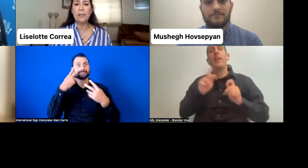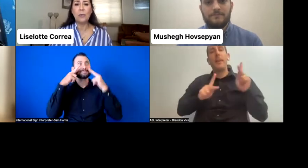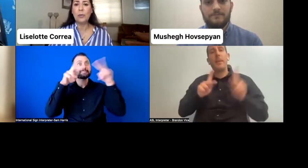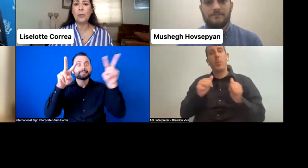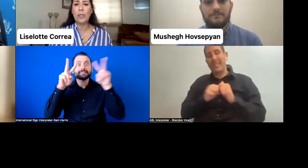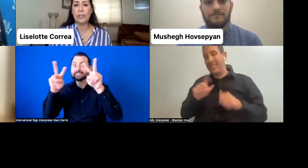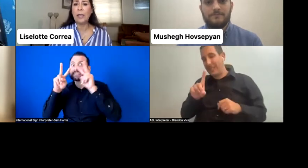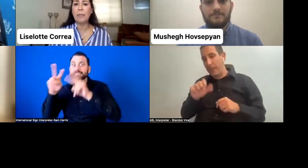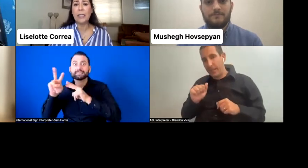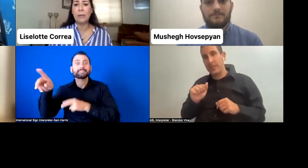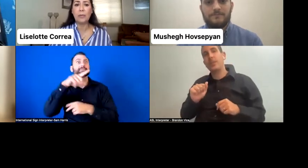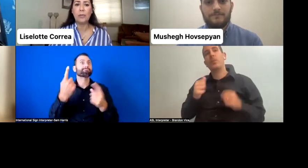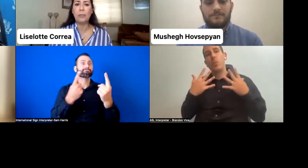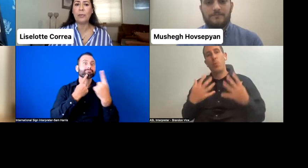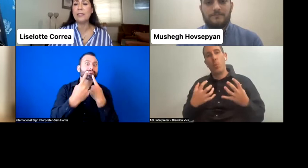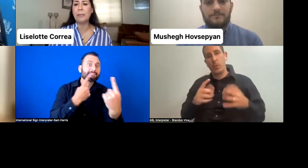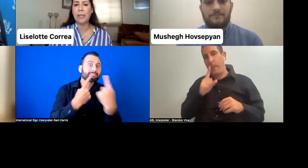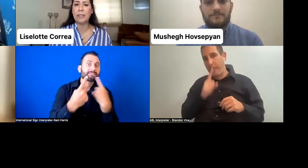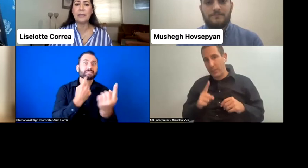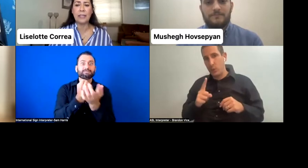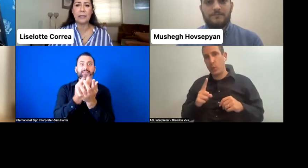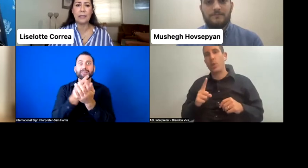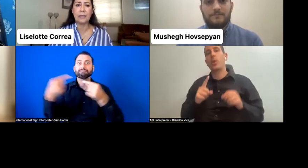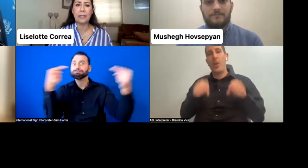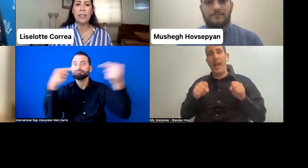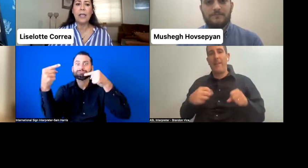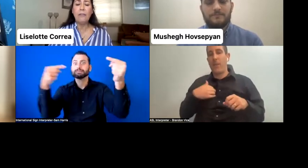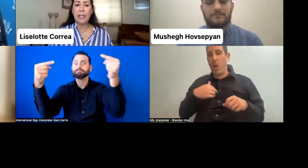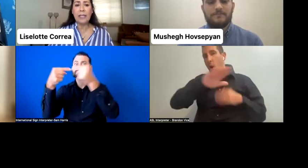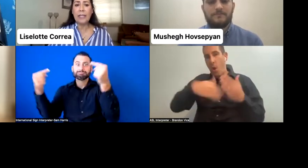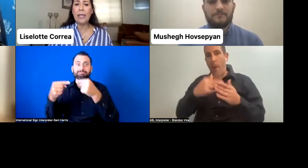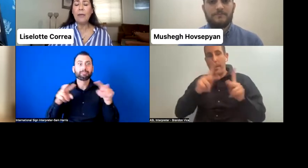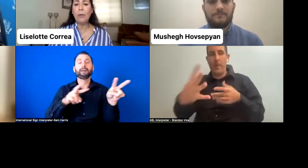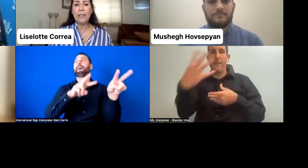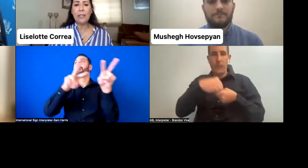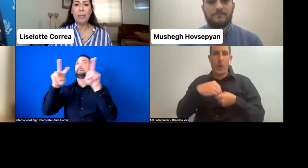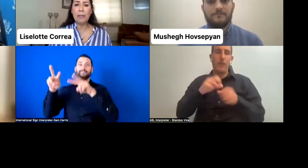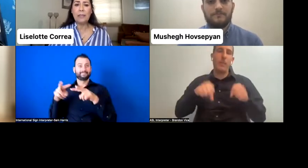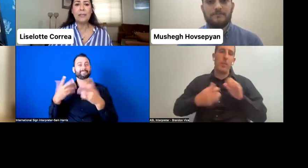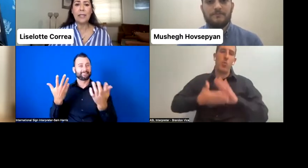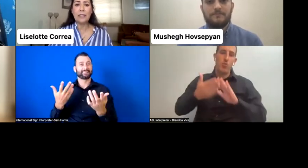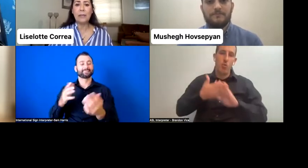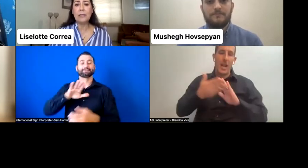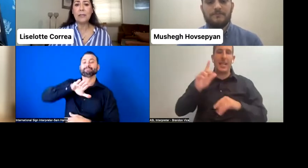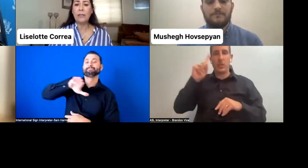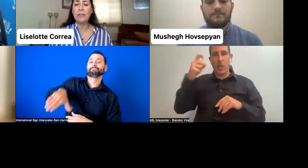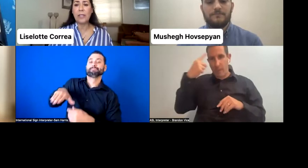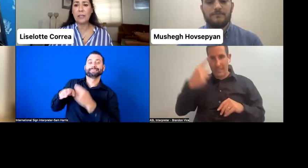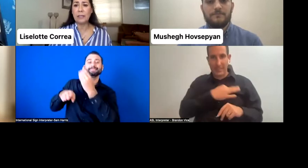those who wish and being able to participate as candidates. Finally, evaluating the policies and activities undertaken